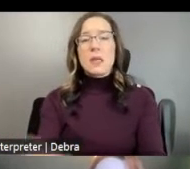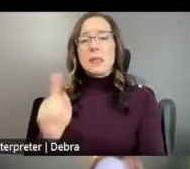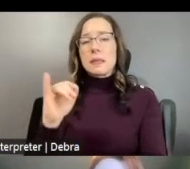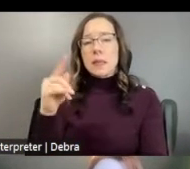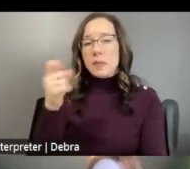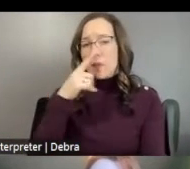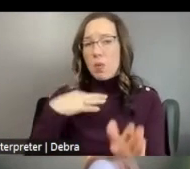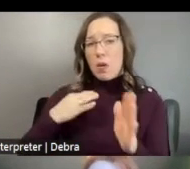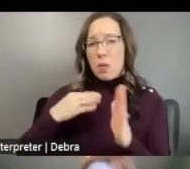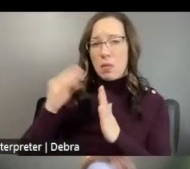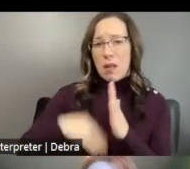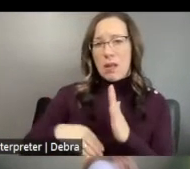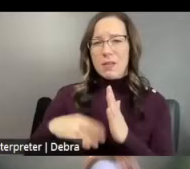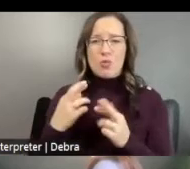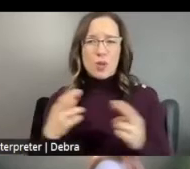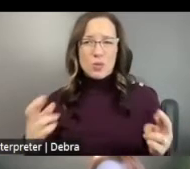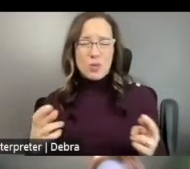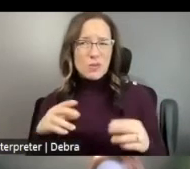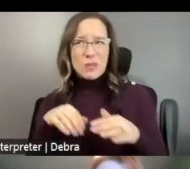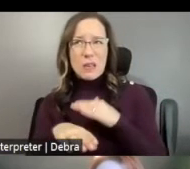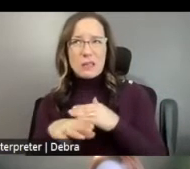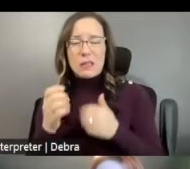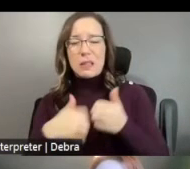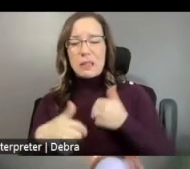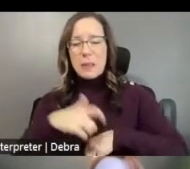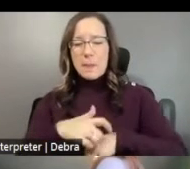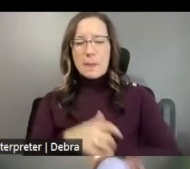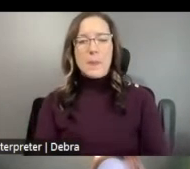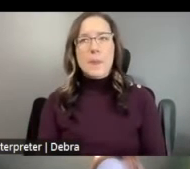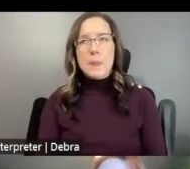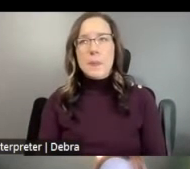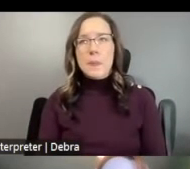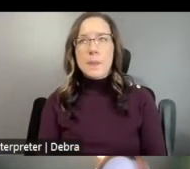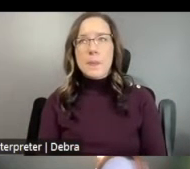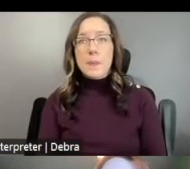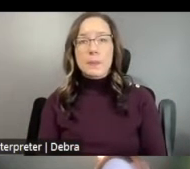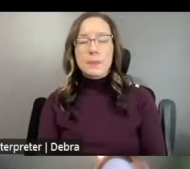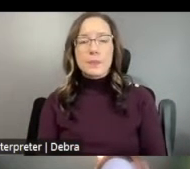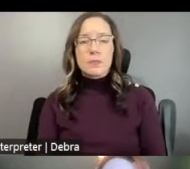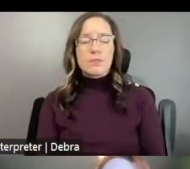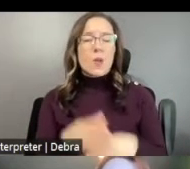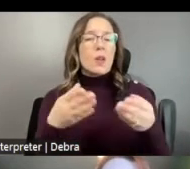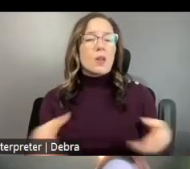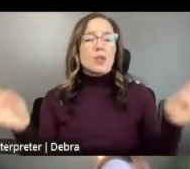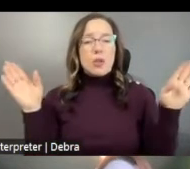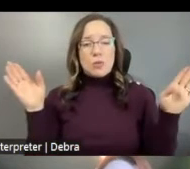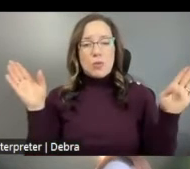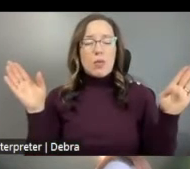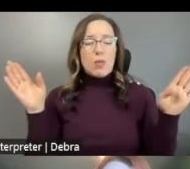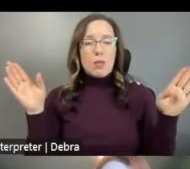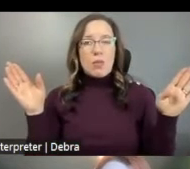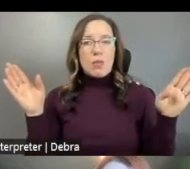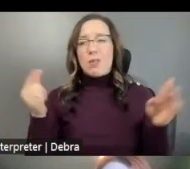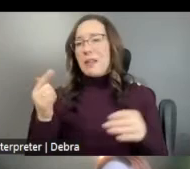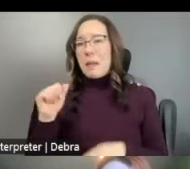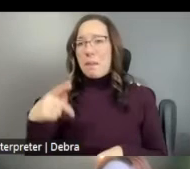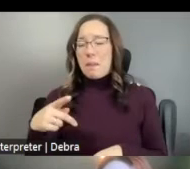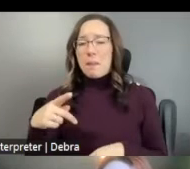CAN ACCESS AT ANY TIME FOR HELP WITH ANY OF THE GENERAL GAP GUIDELINES OR PROCESS.